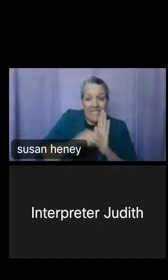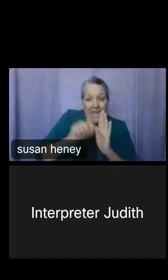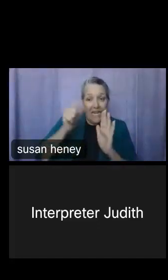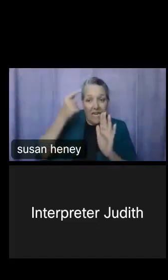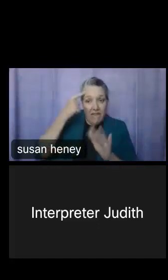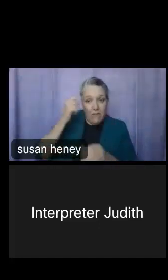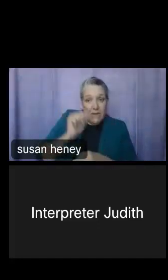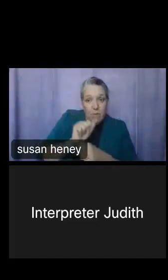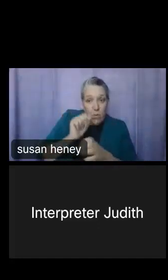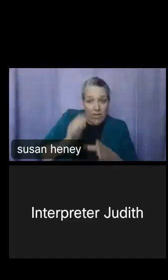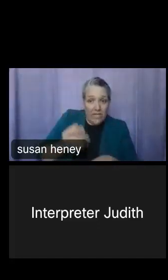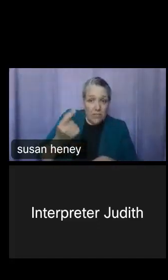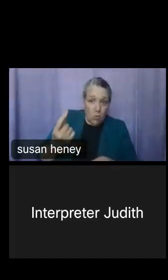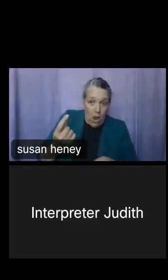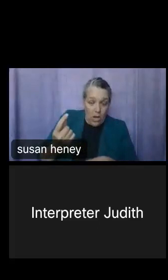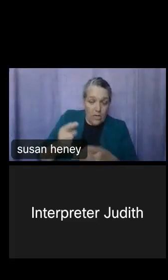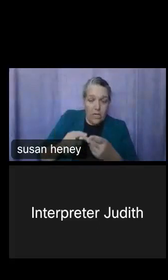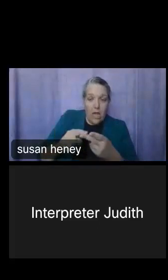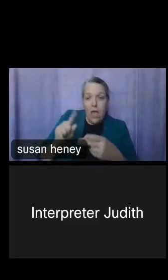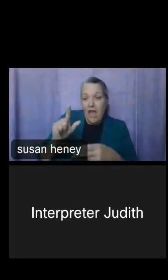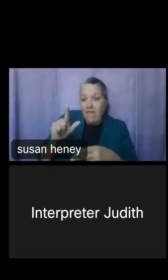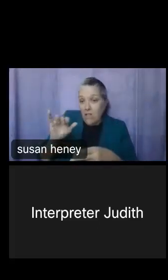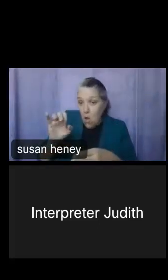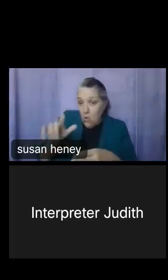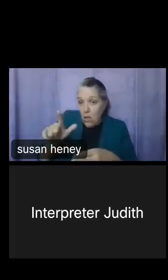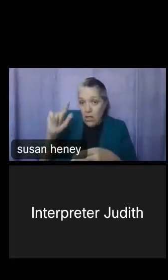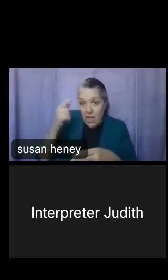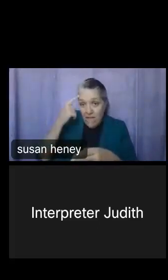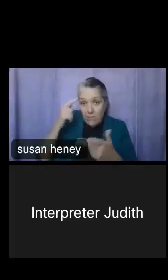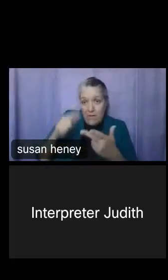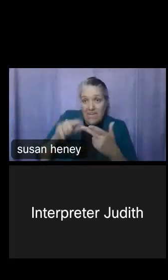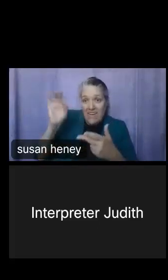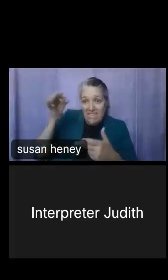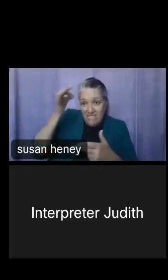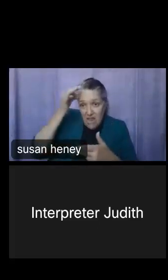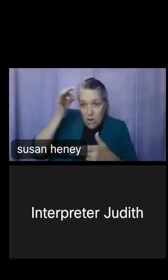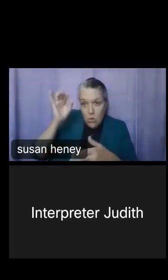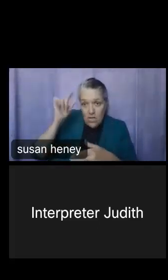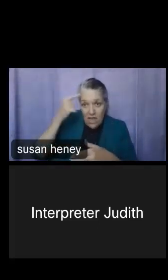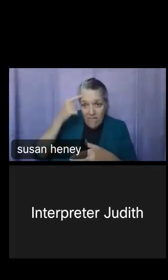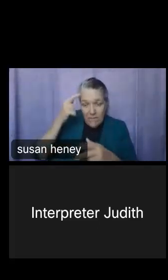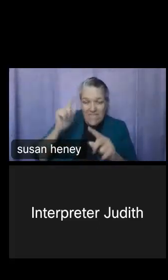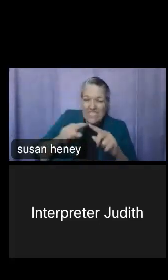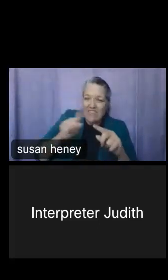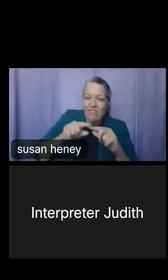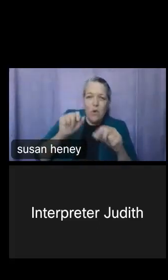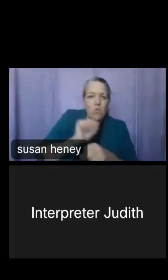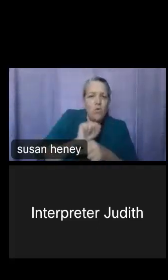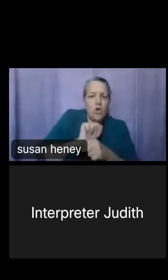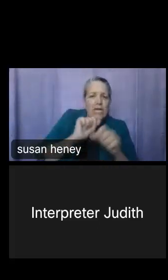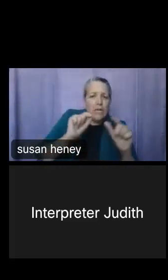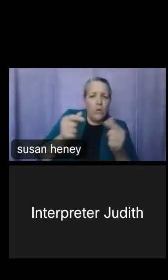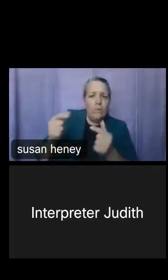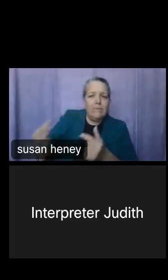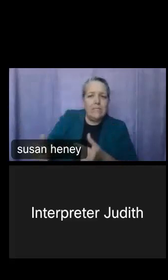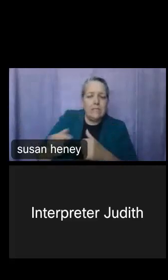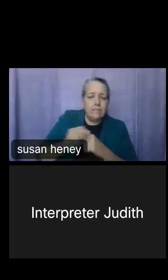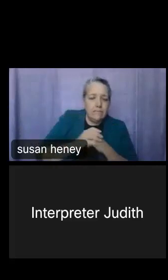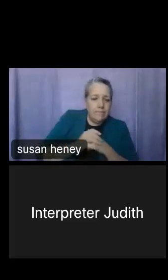have local, we have federal, so there's a lot of different options here to look at classes of workers. So I'm going to go ahead and select class